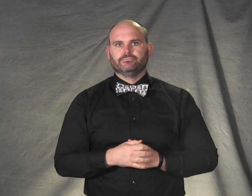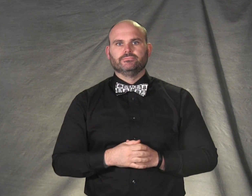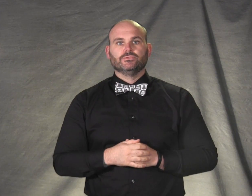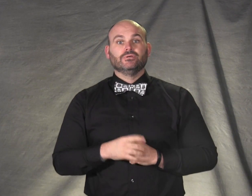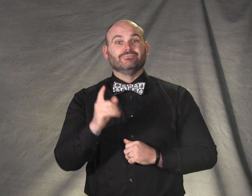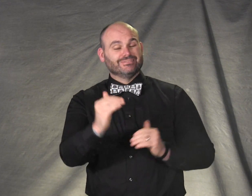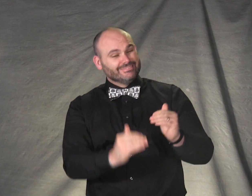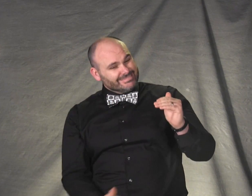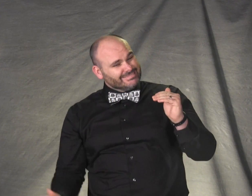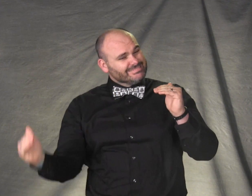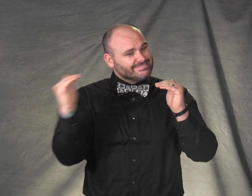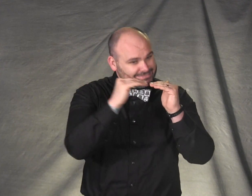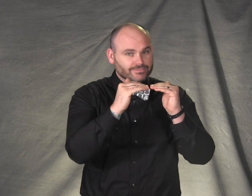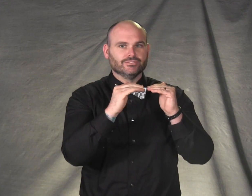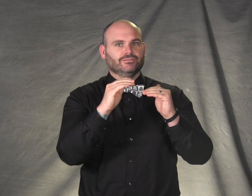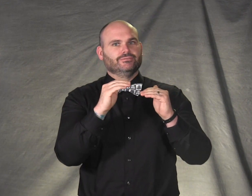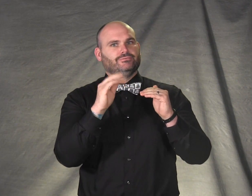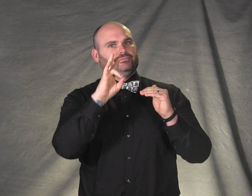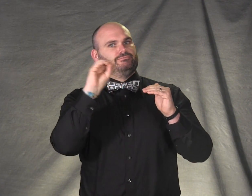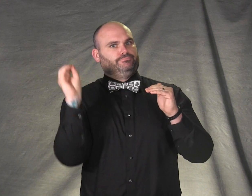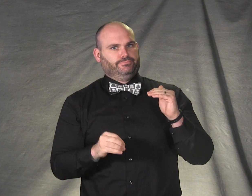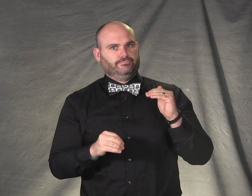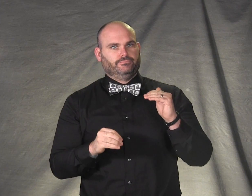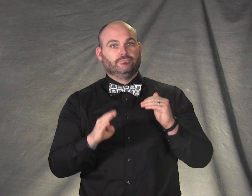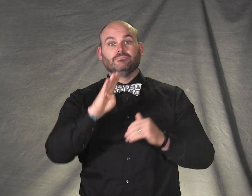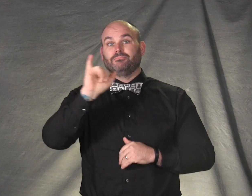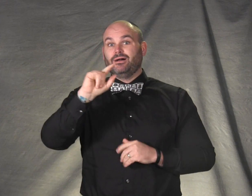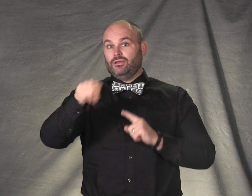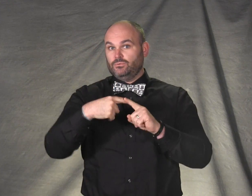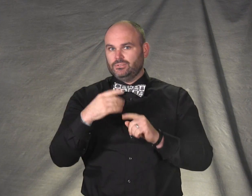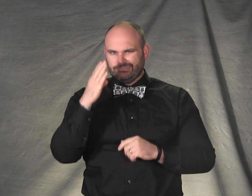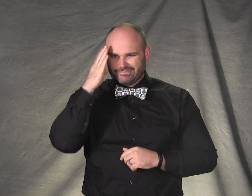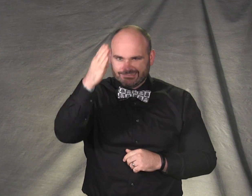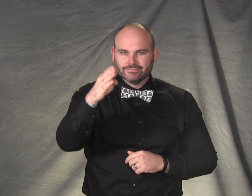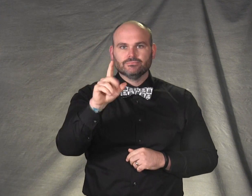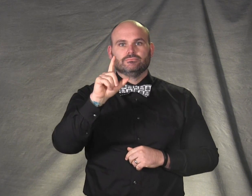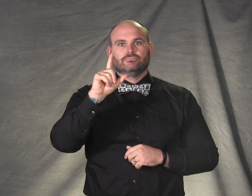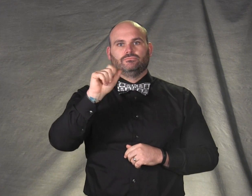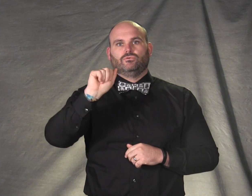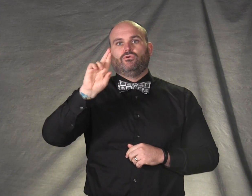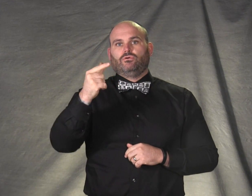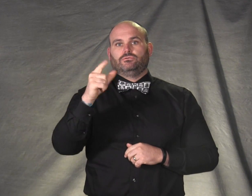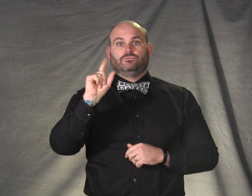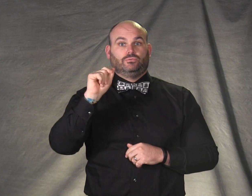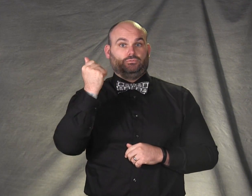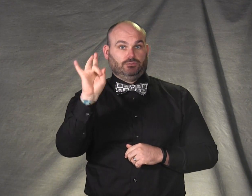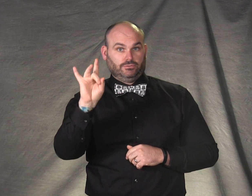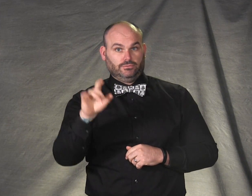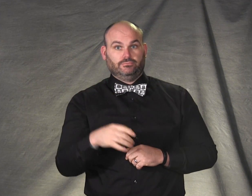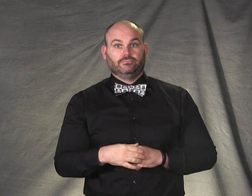to at least seven percent by August 2018.